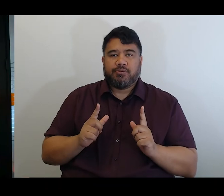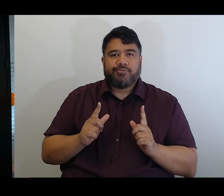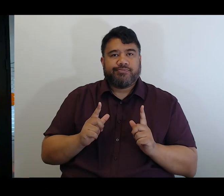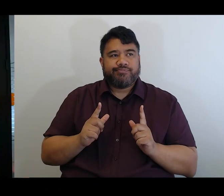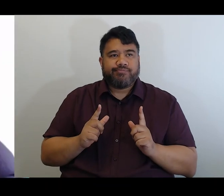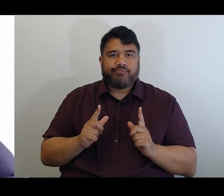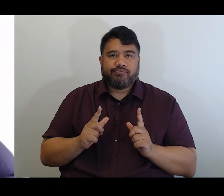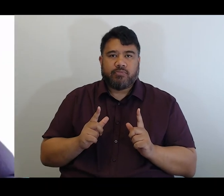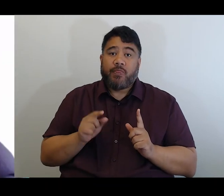Kia ora.